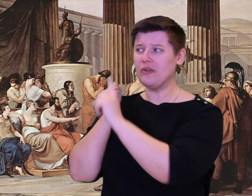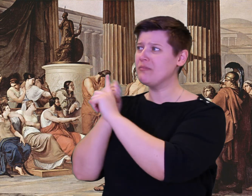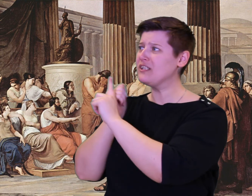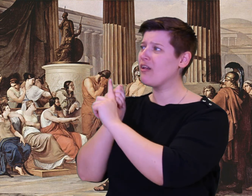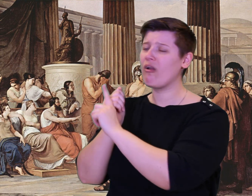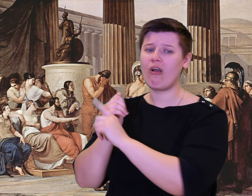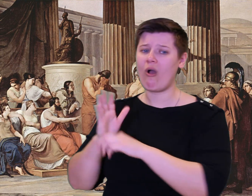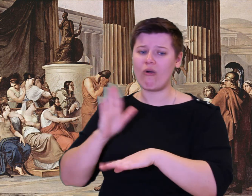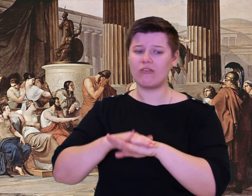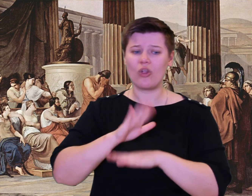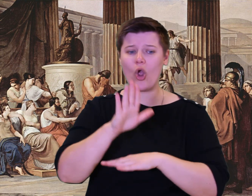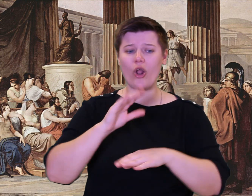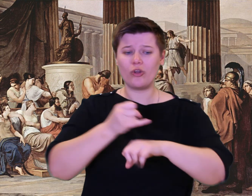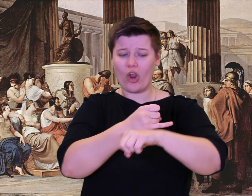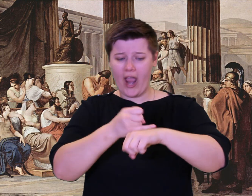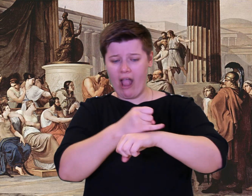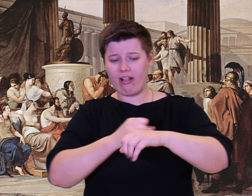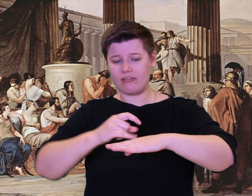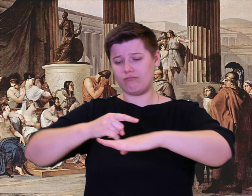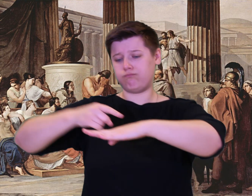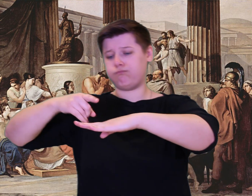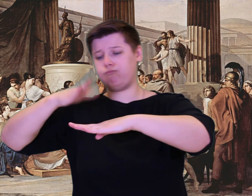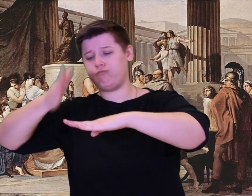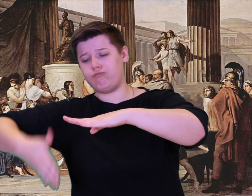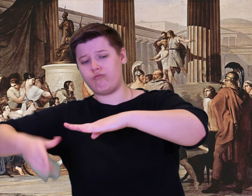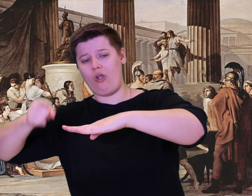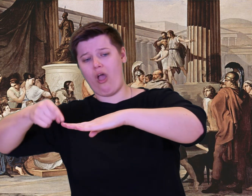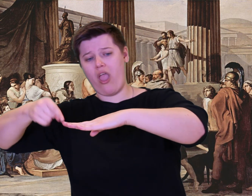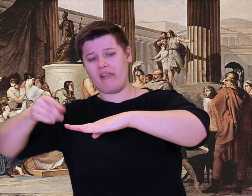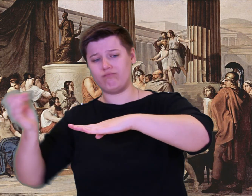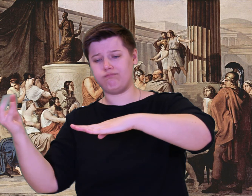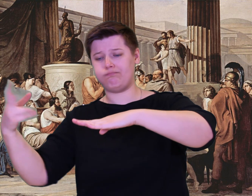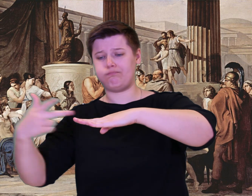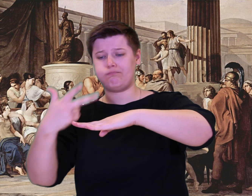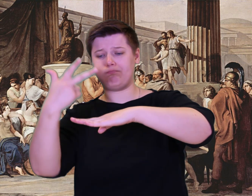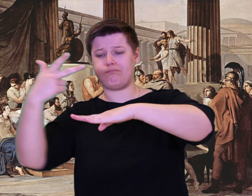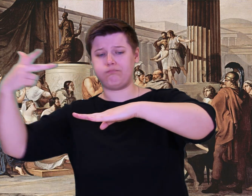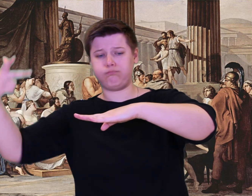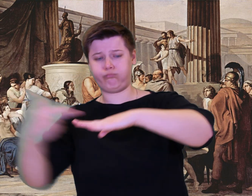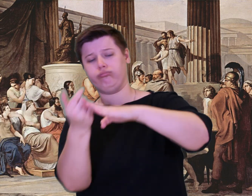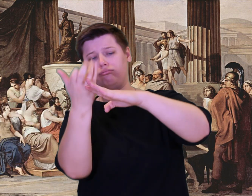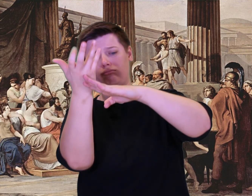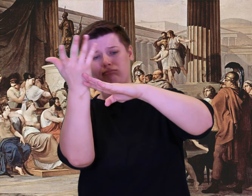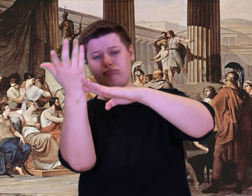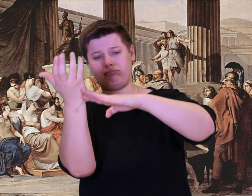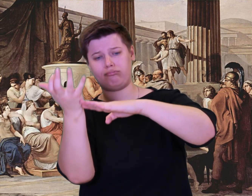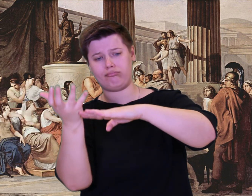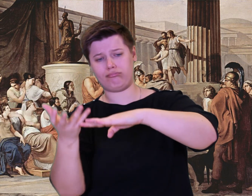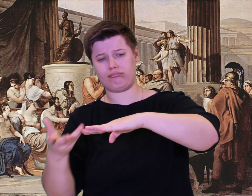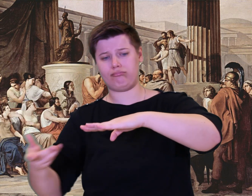us in; wind dashed us on the rocks. We barely managed to survive.'